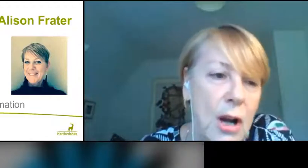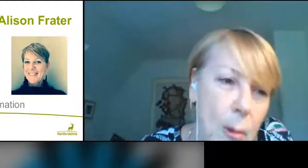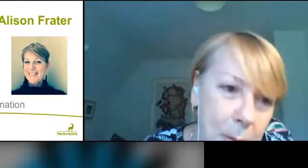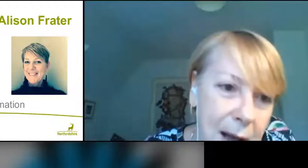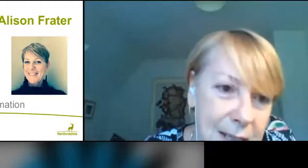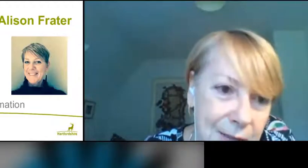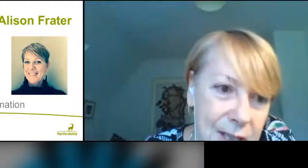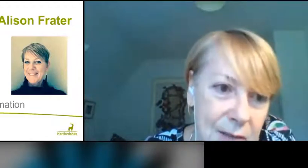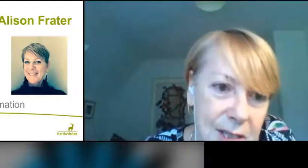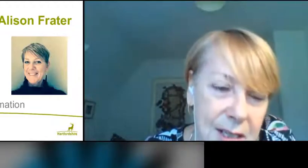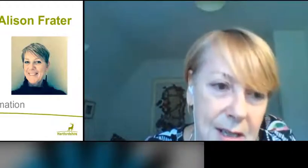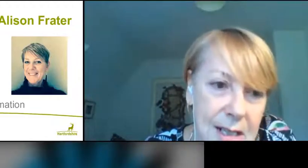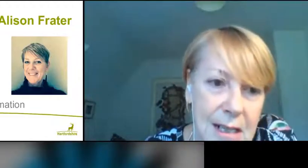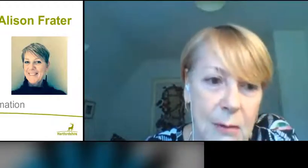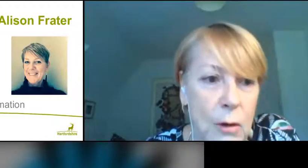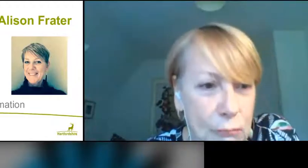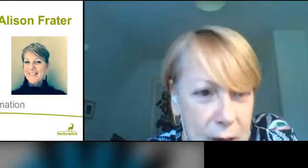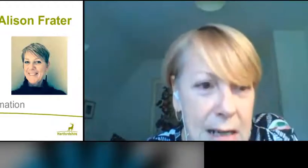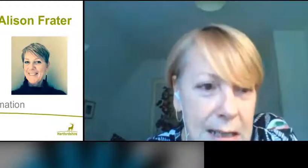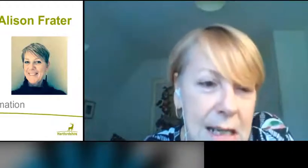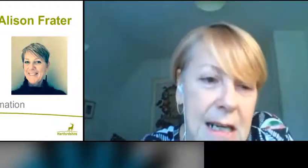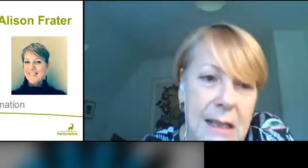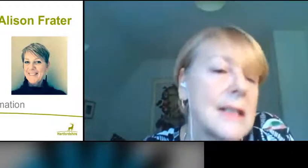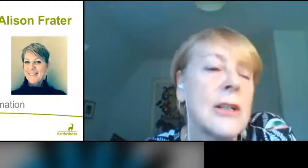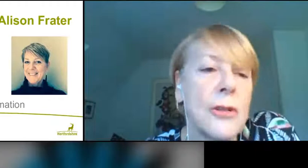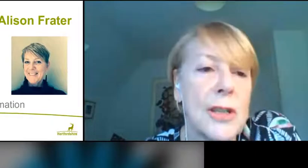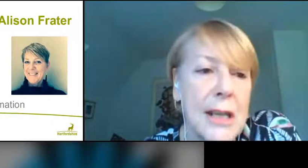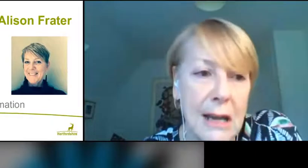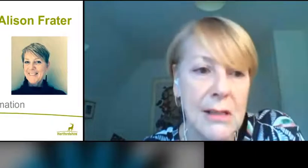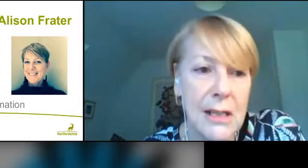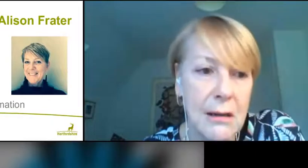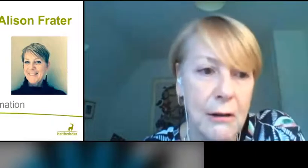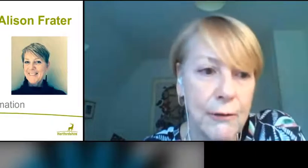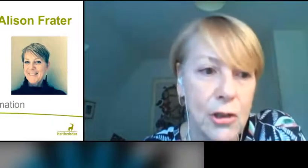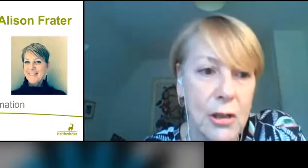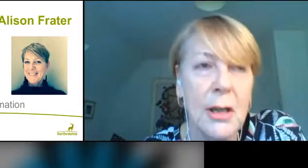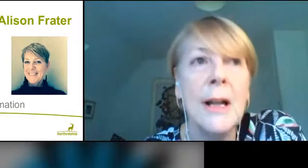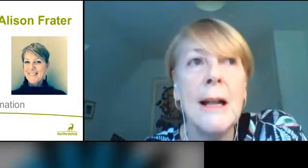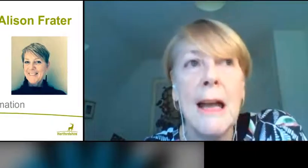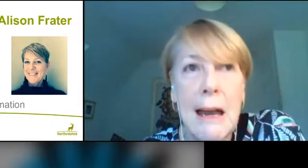the combined efforts of society and we're really seeing that across the county in Hertfordshire.